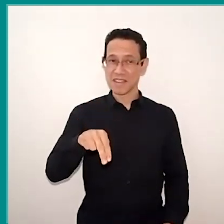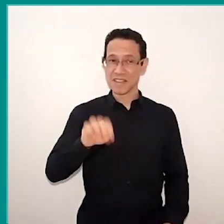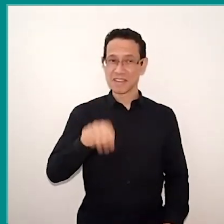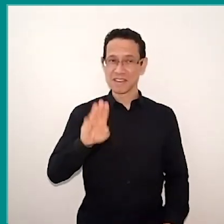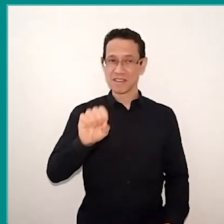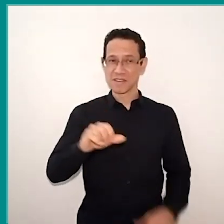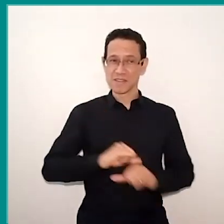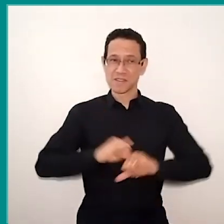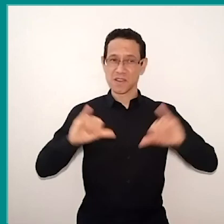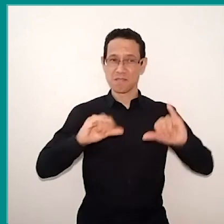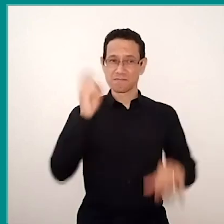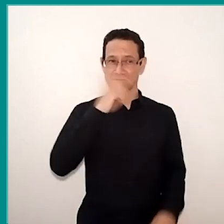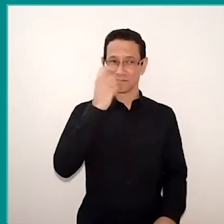I'm talking a lot, Angela, sorry there.